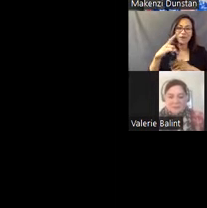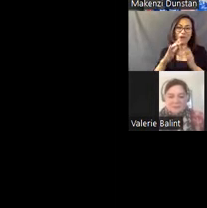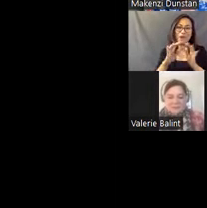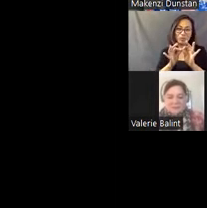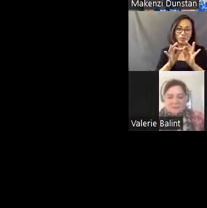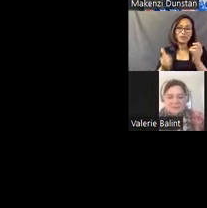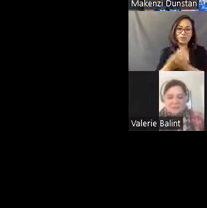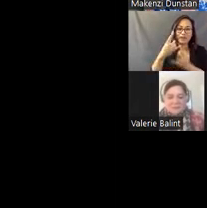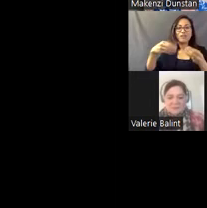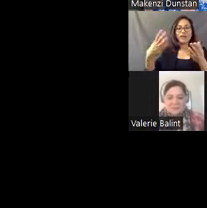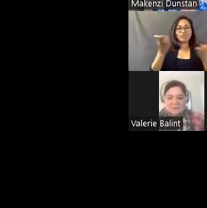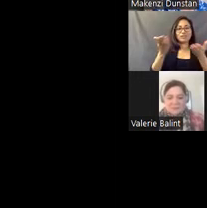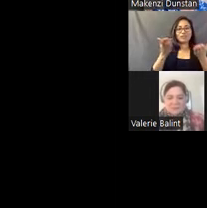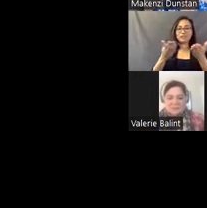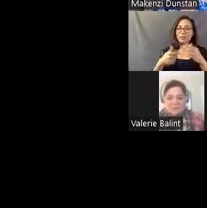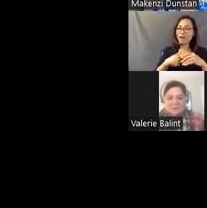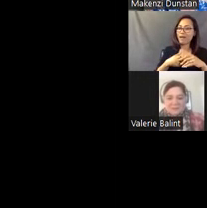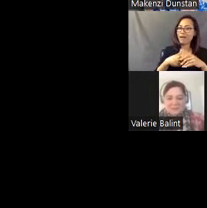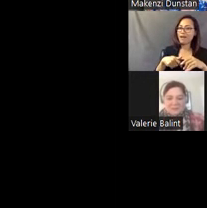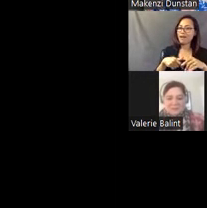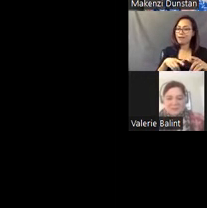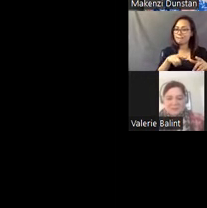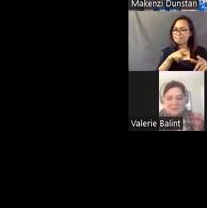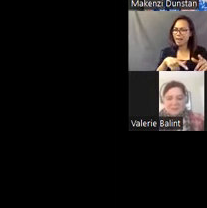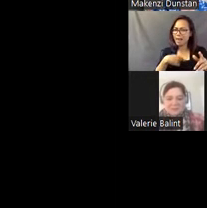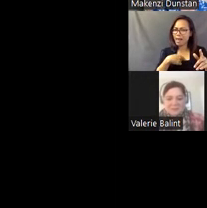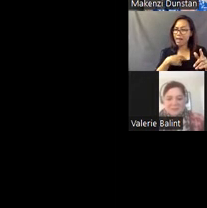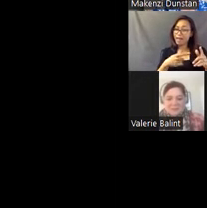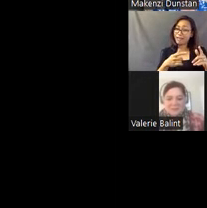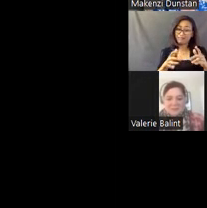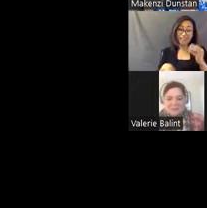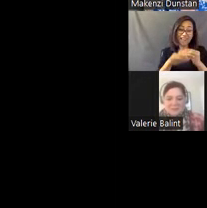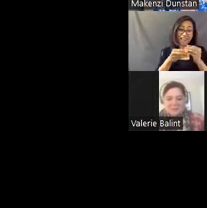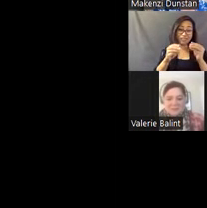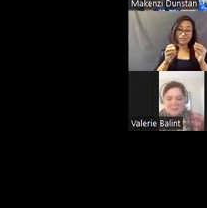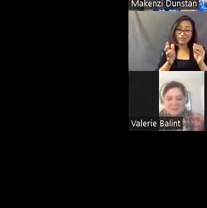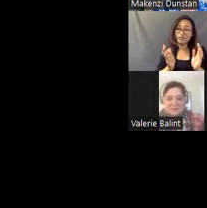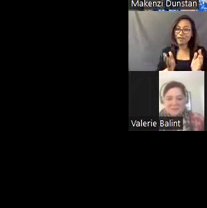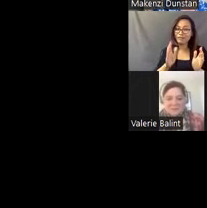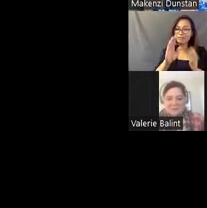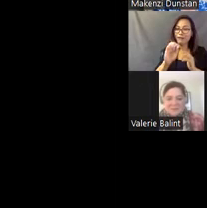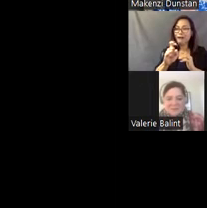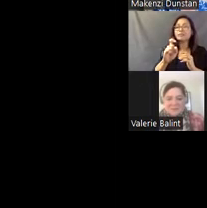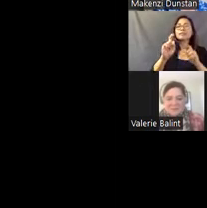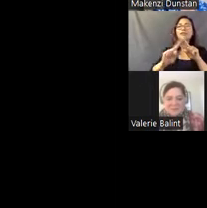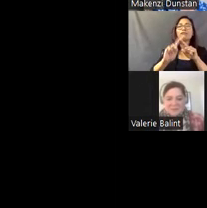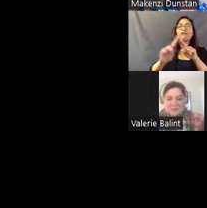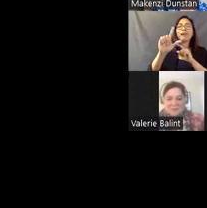So I popped in the chat, all, a whole bunch of links to related events, resources, mailing